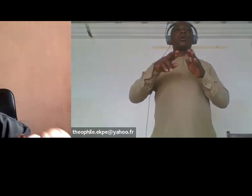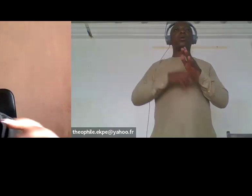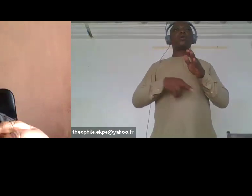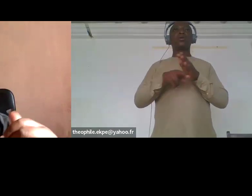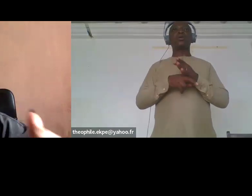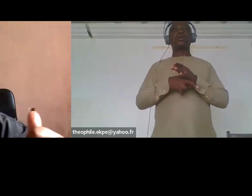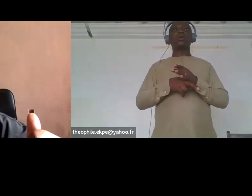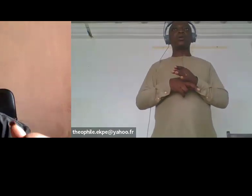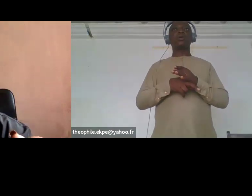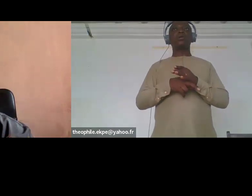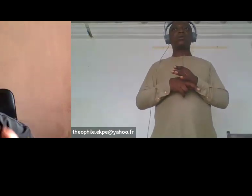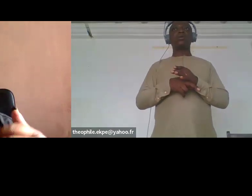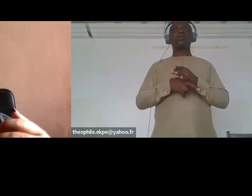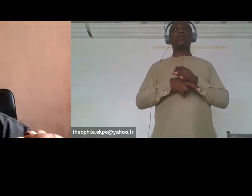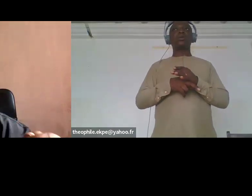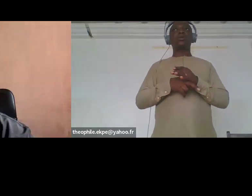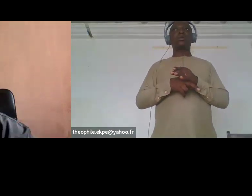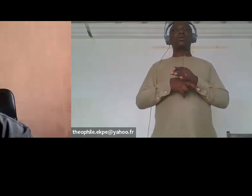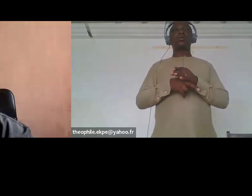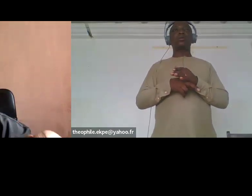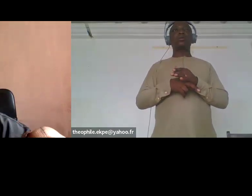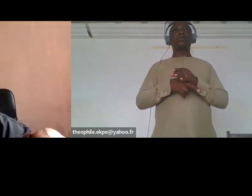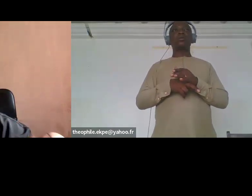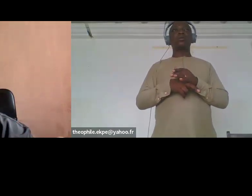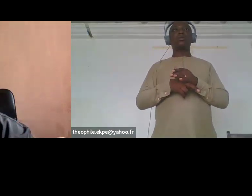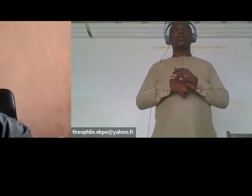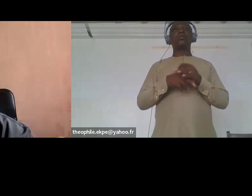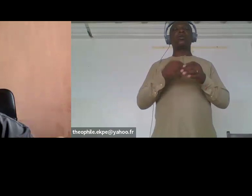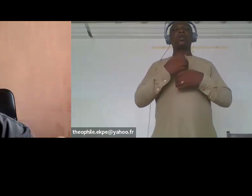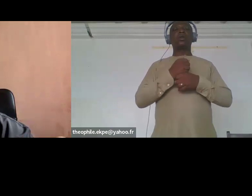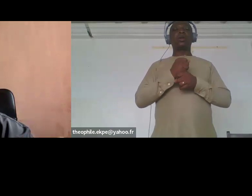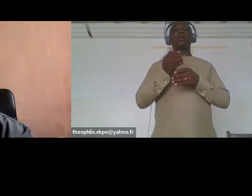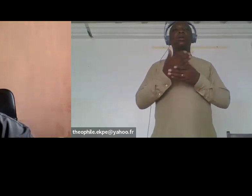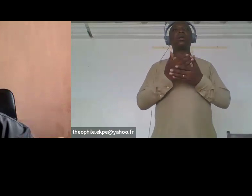really empowers that supports and that amplifies the voices of women with